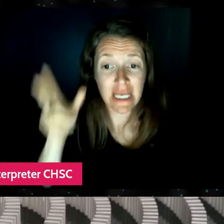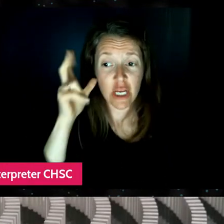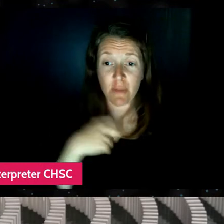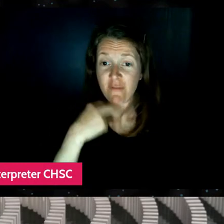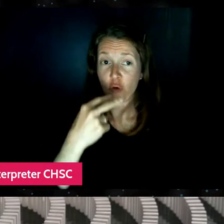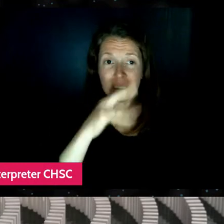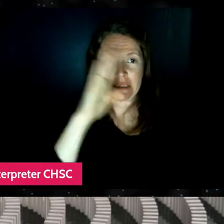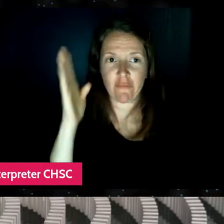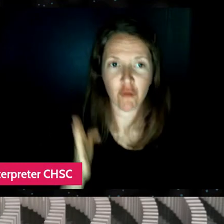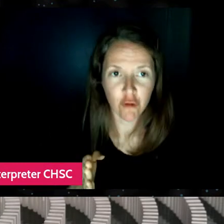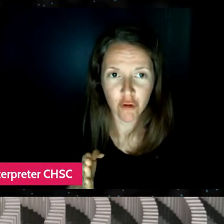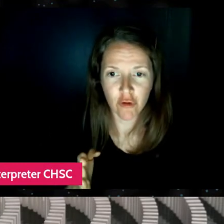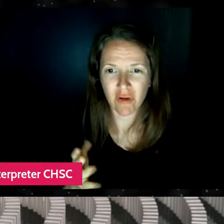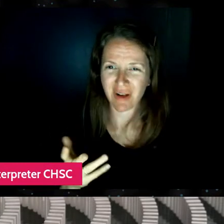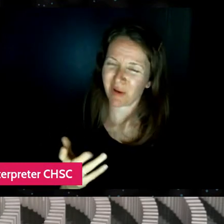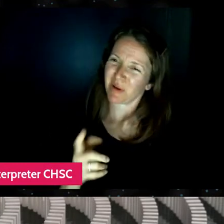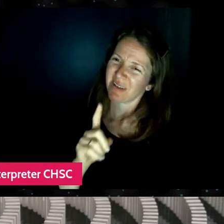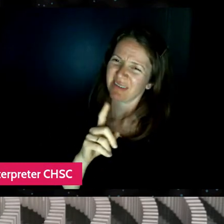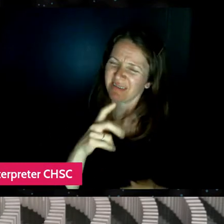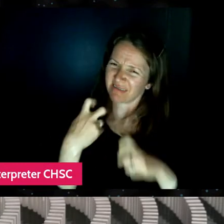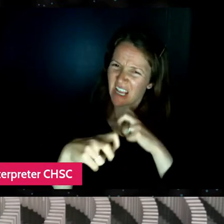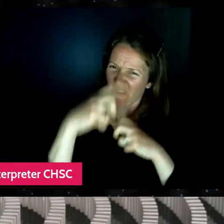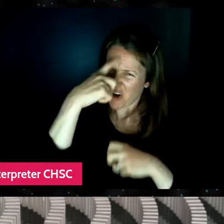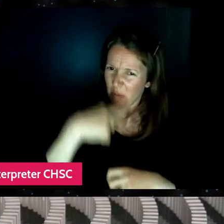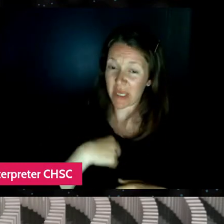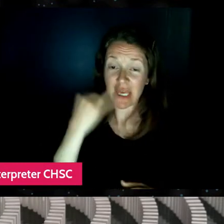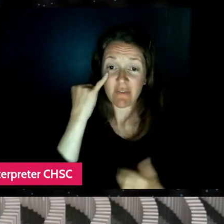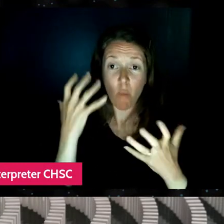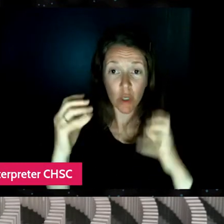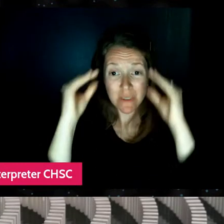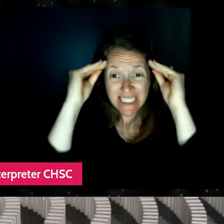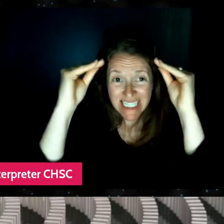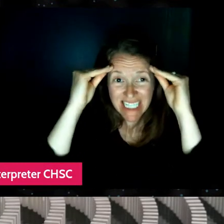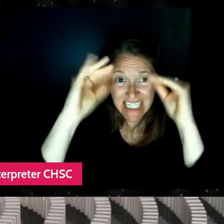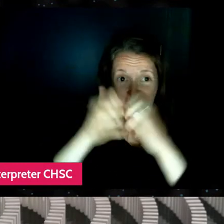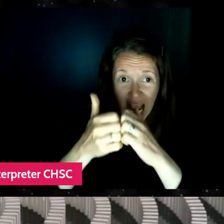when I wanted to make, you know, maybe a tutorial and do a voiceover, but I couldn't,